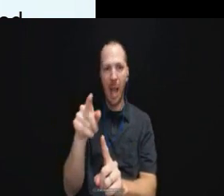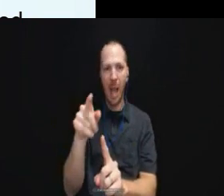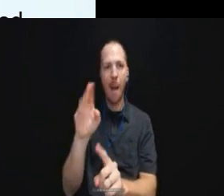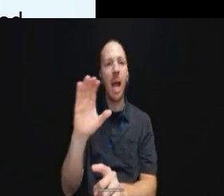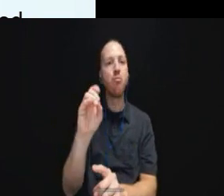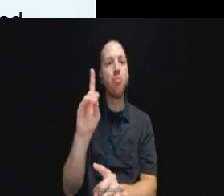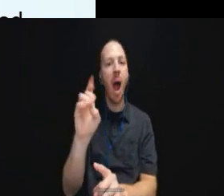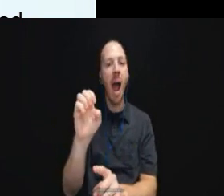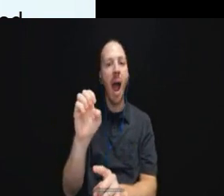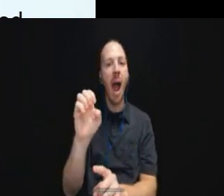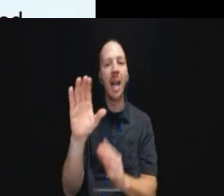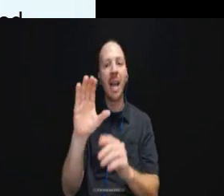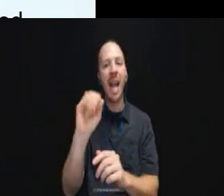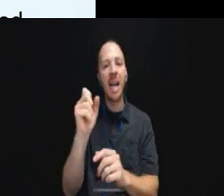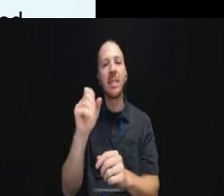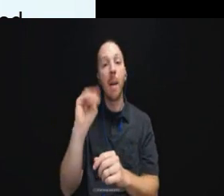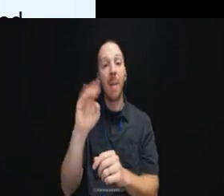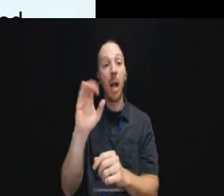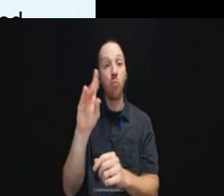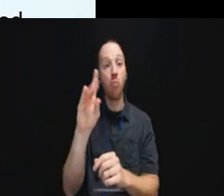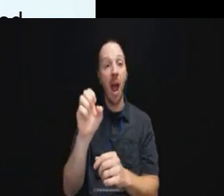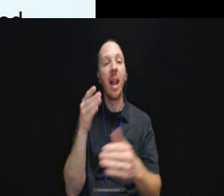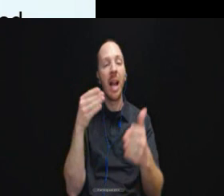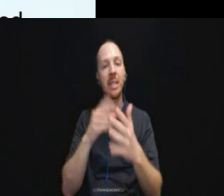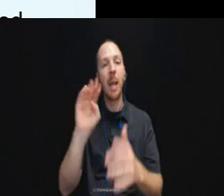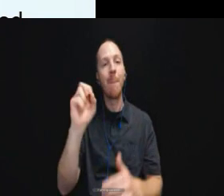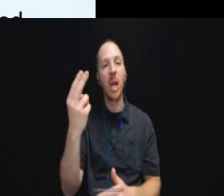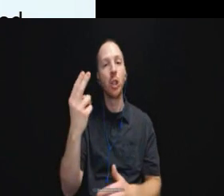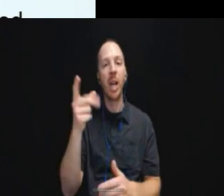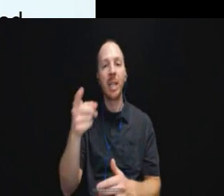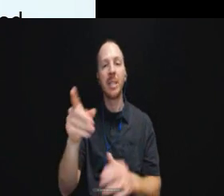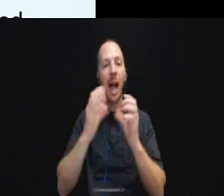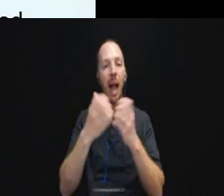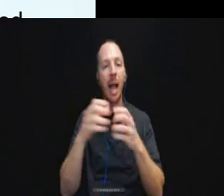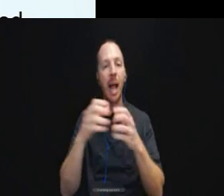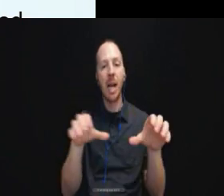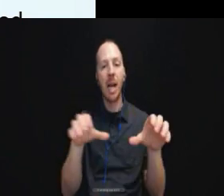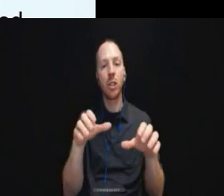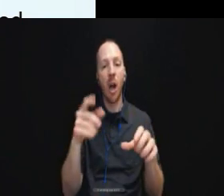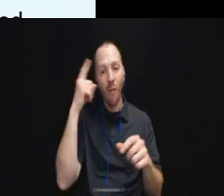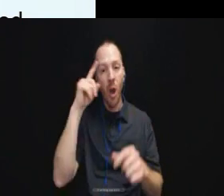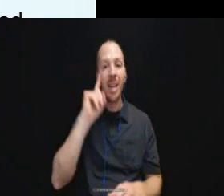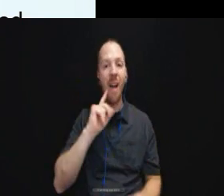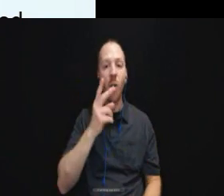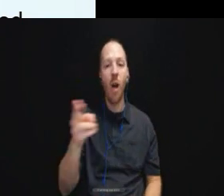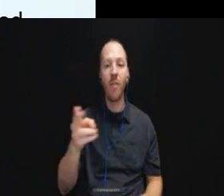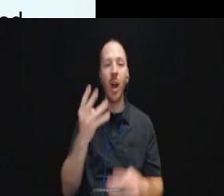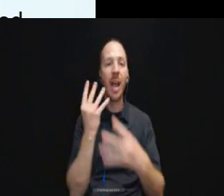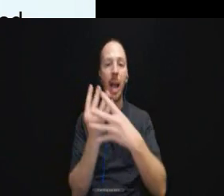Michigan Department of Corrections.